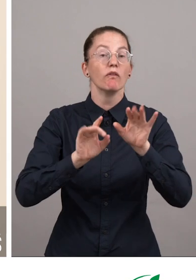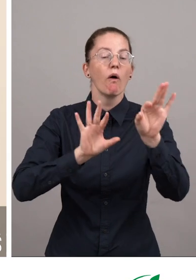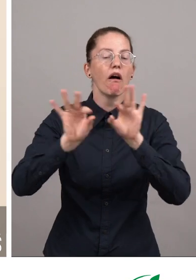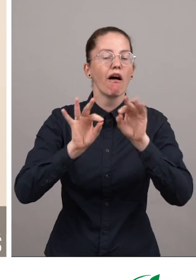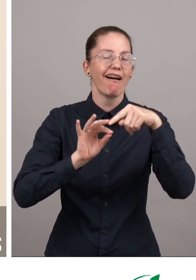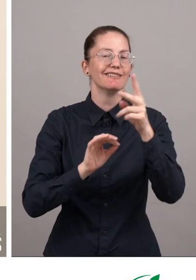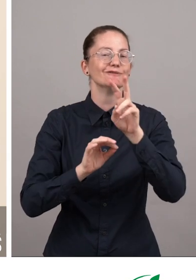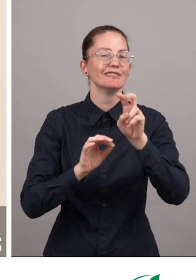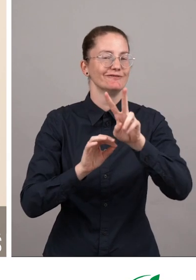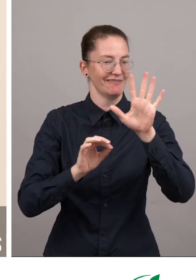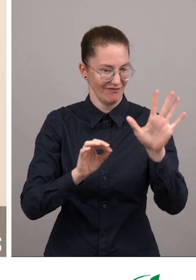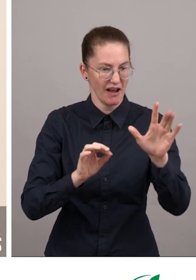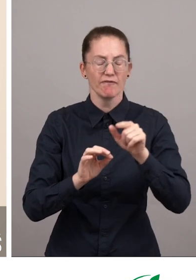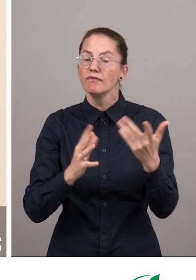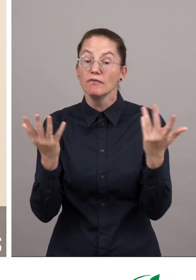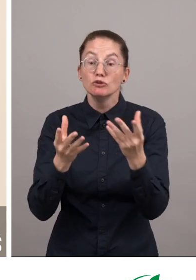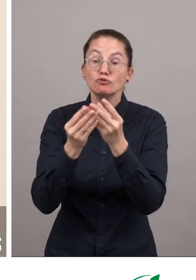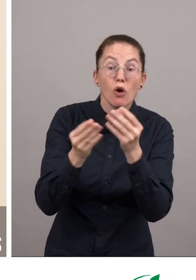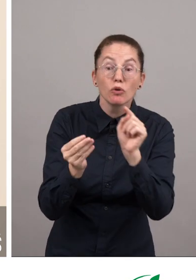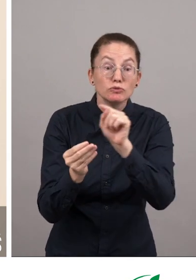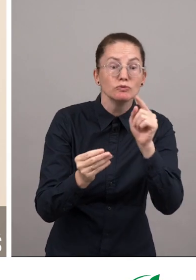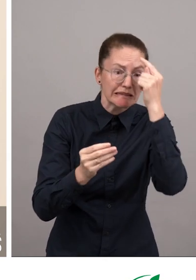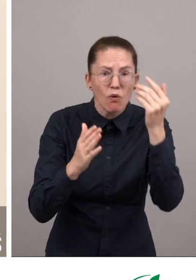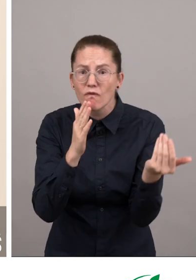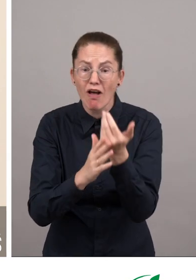innovative solutions that remove barriers for persons with disabilities.